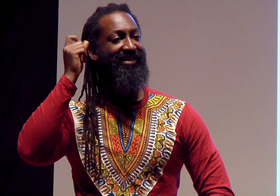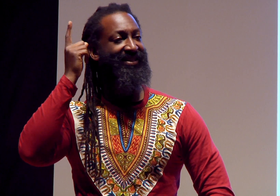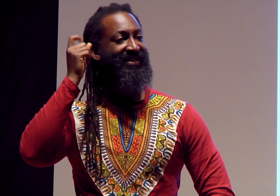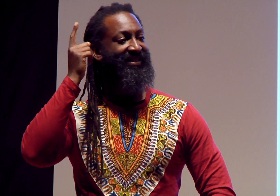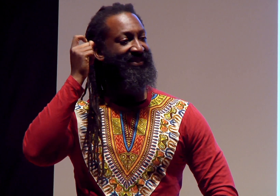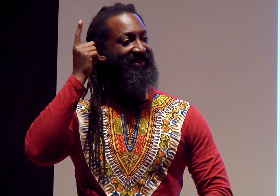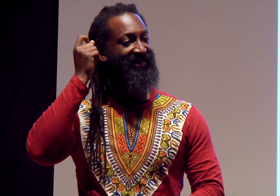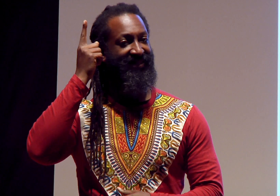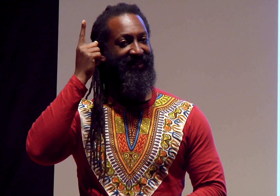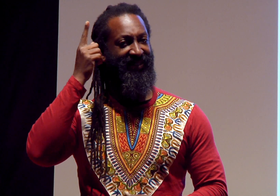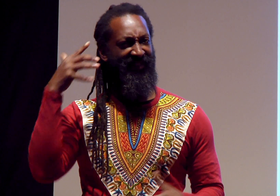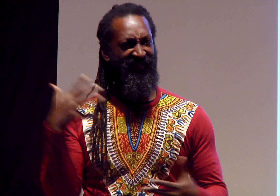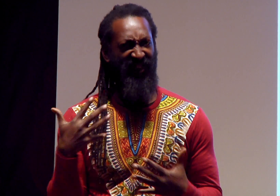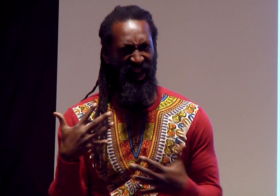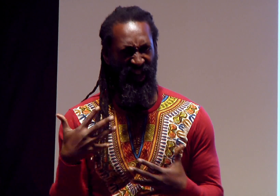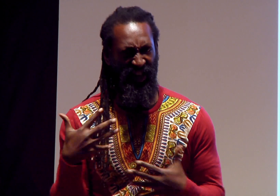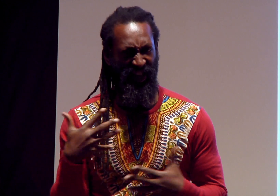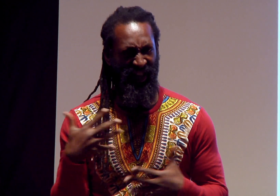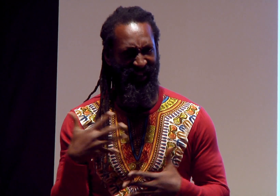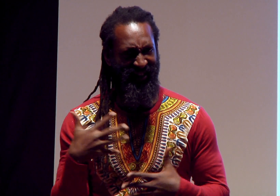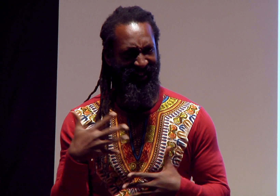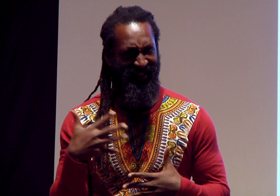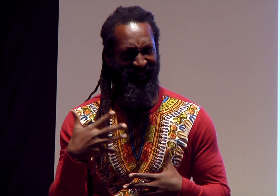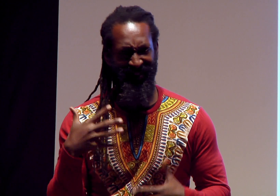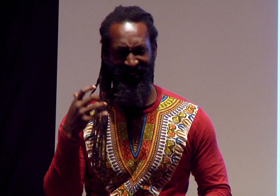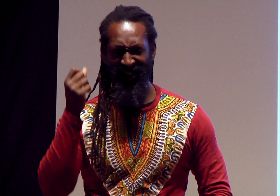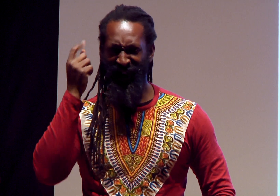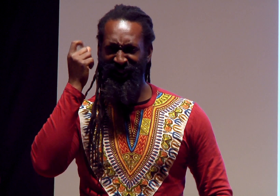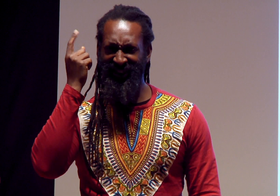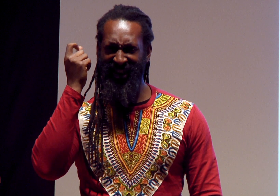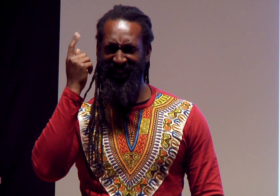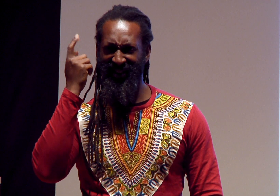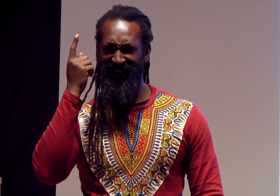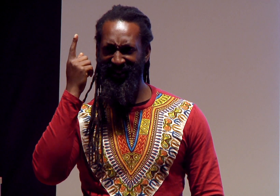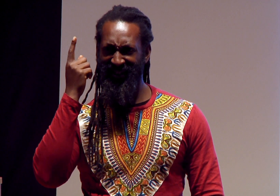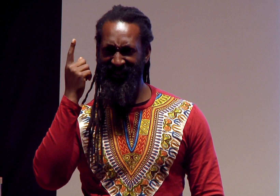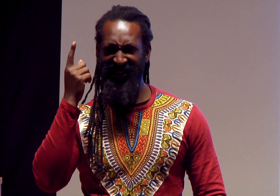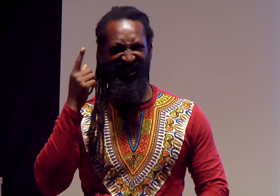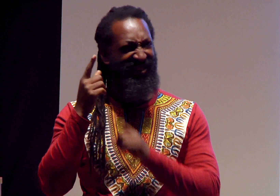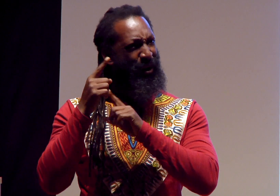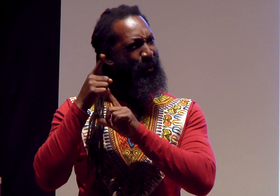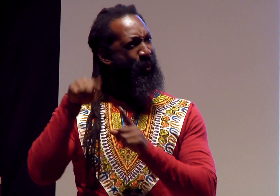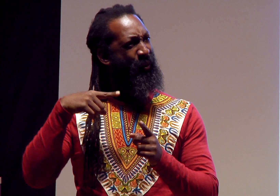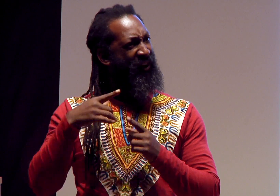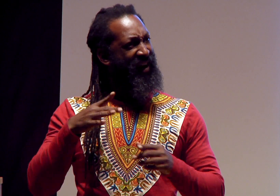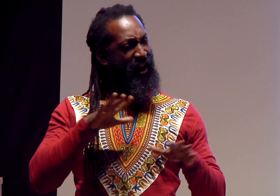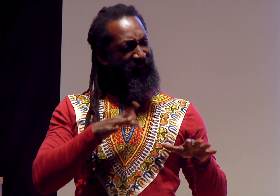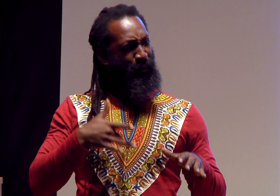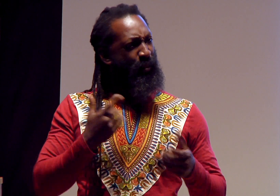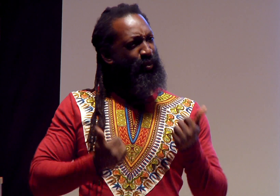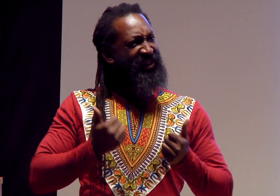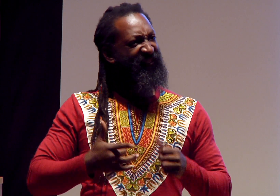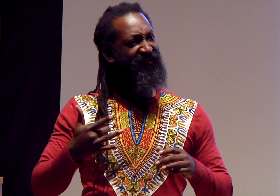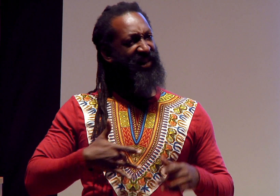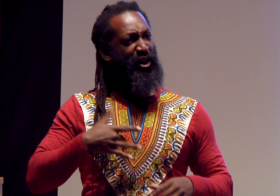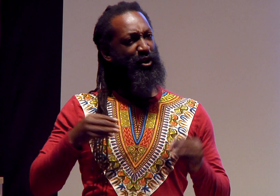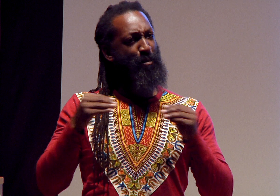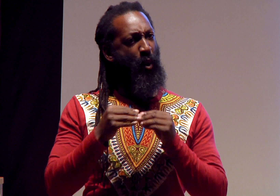Sign this. This is the sign for “understand.” Understand fear.